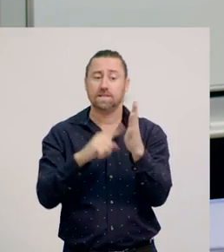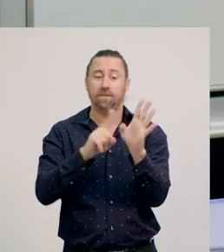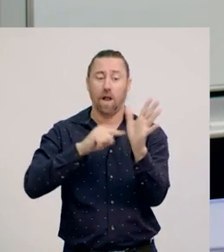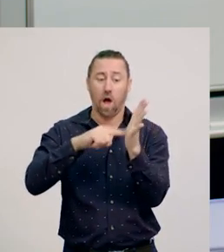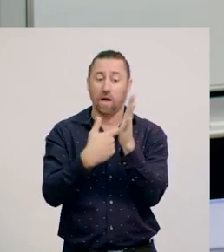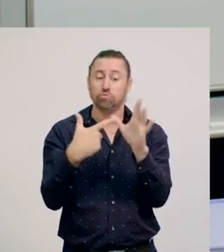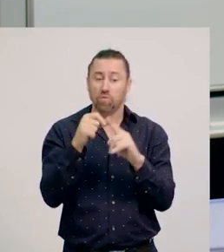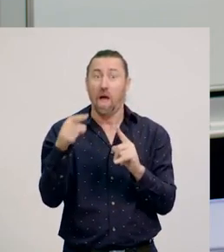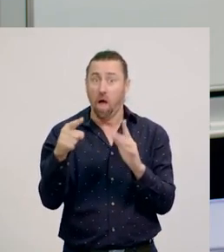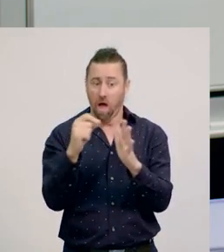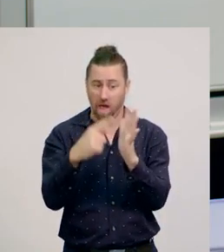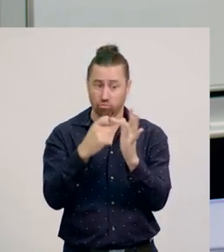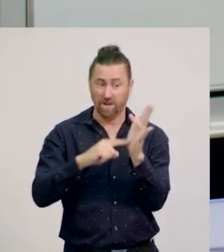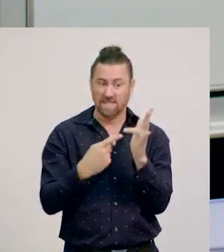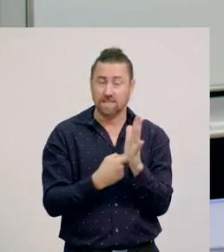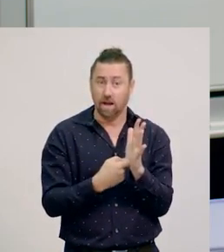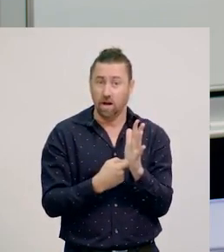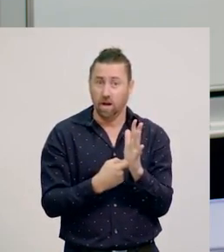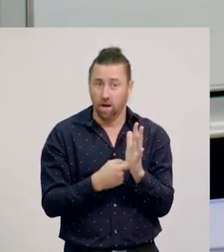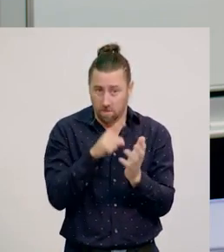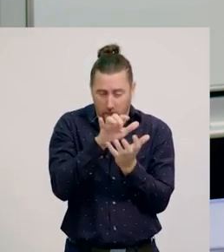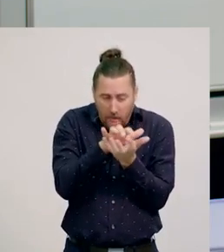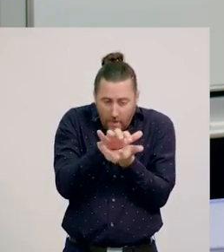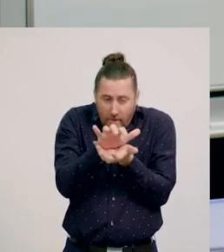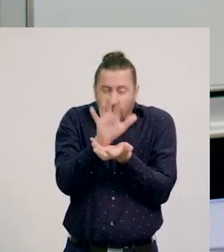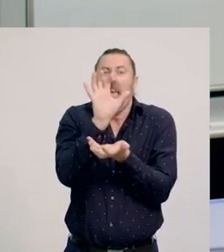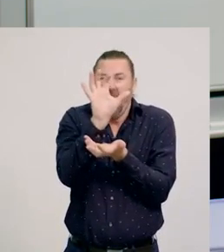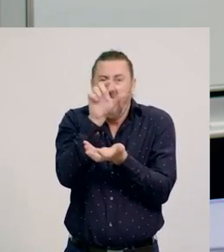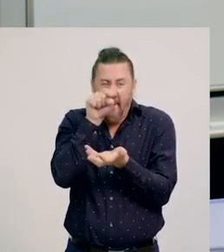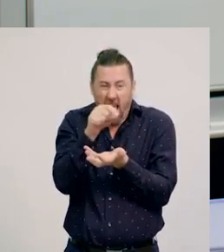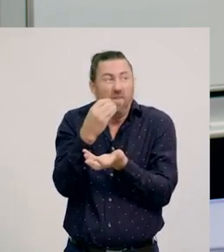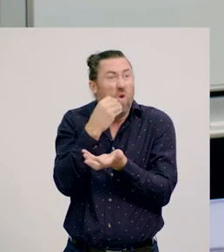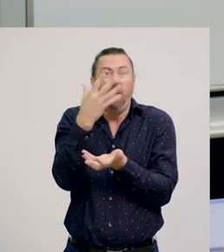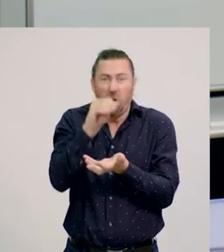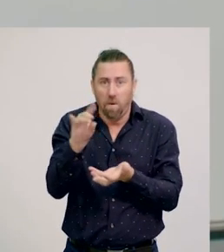It is a carnivorous plant, which means that it obtains its food by eating other animals.